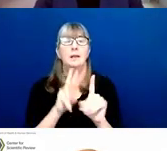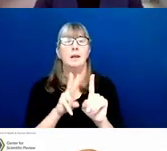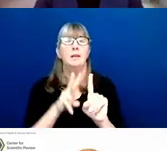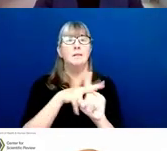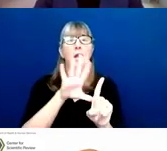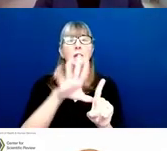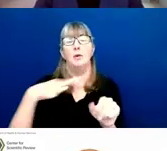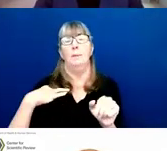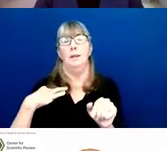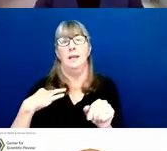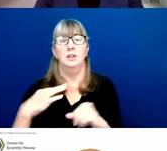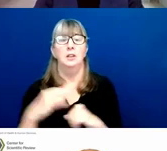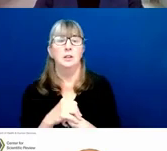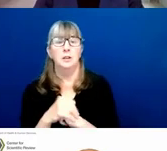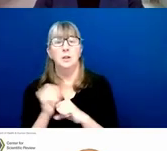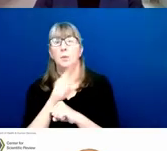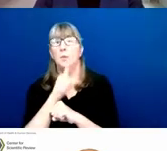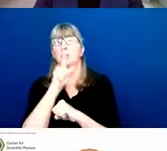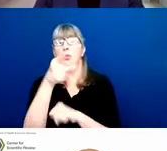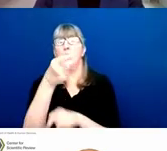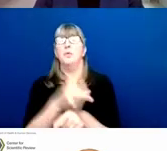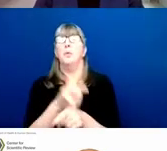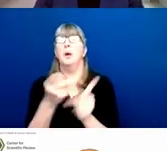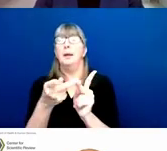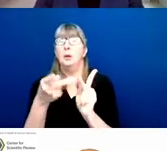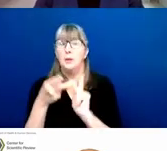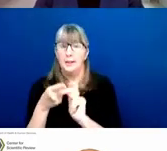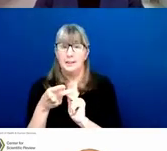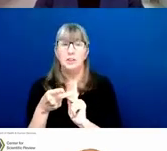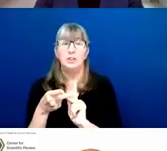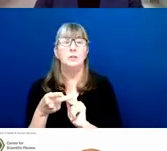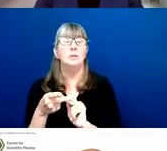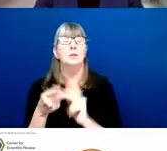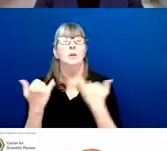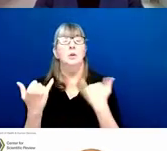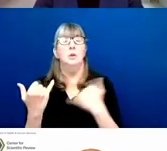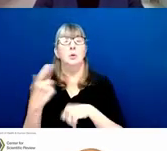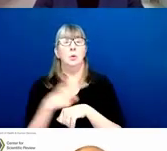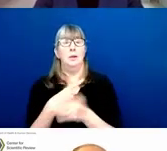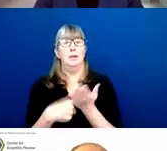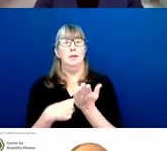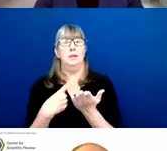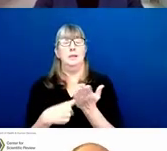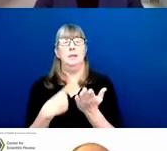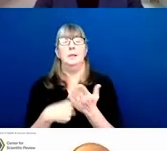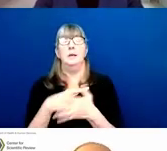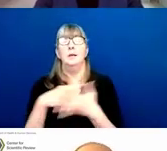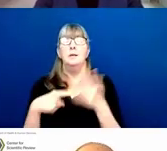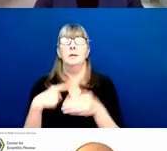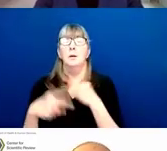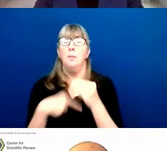To be sure you're in the correct place, what we're going to be discussing here is the basis for assigning an application